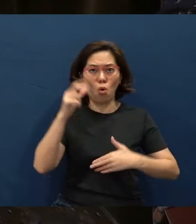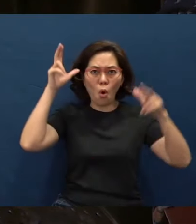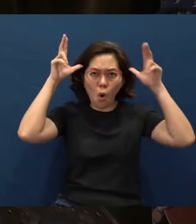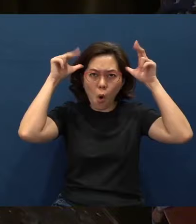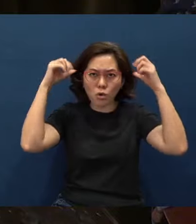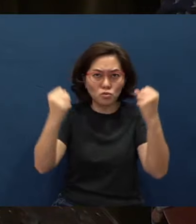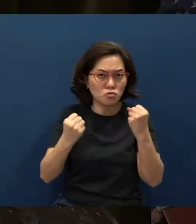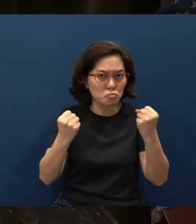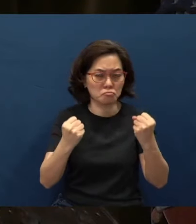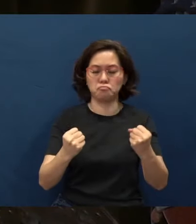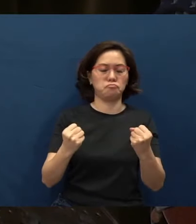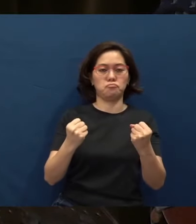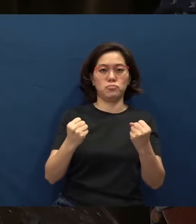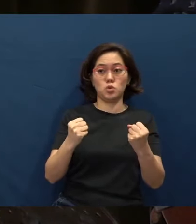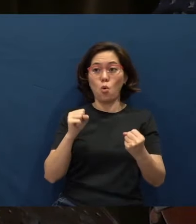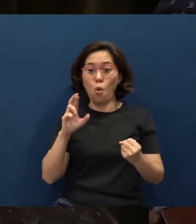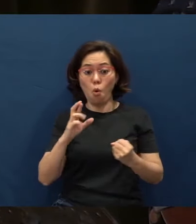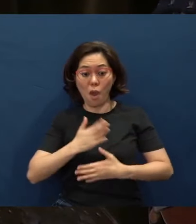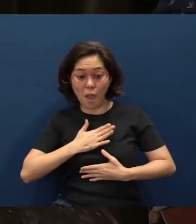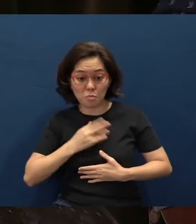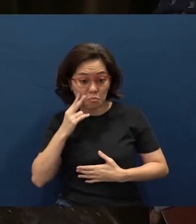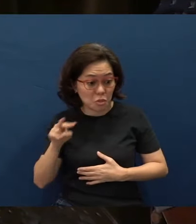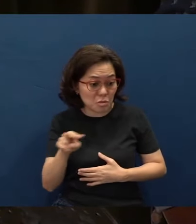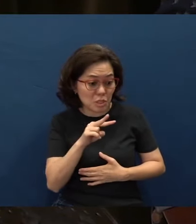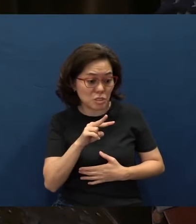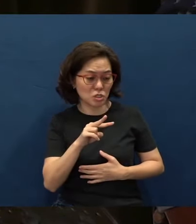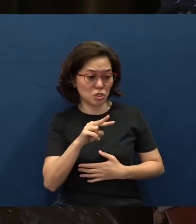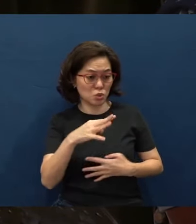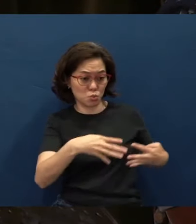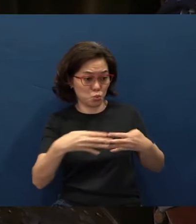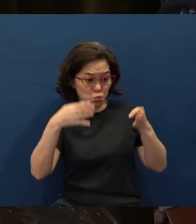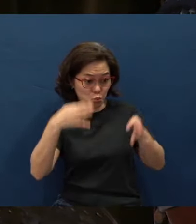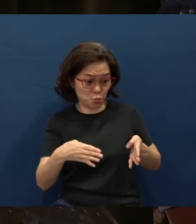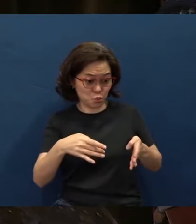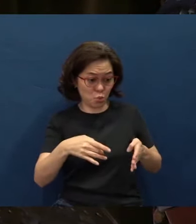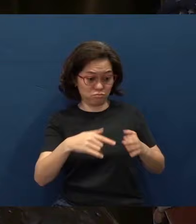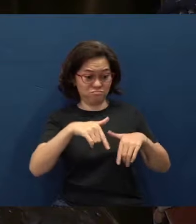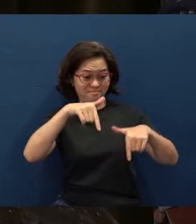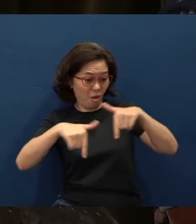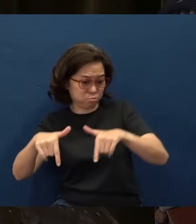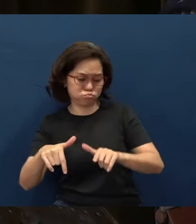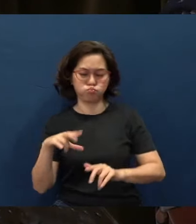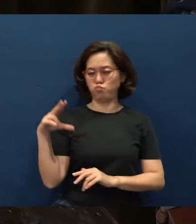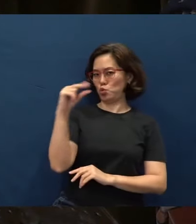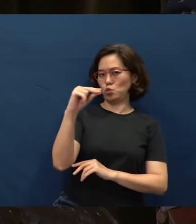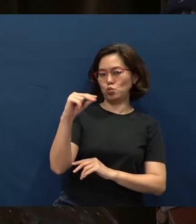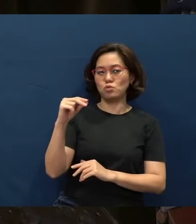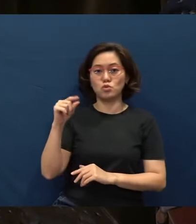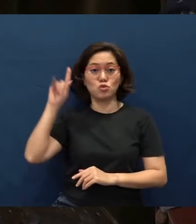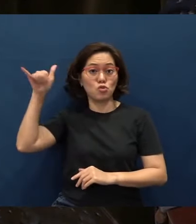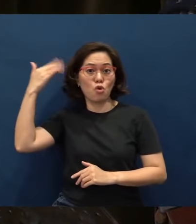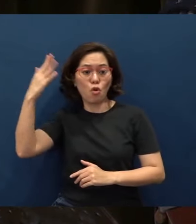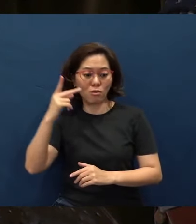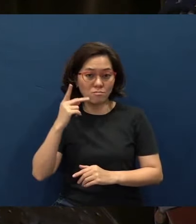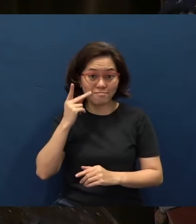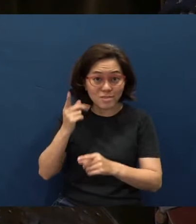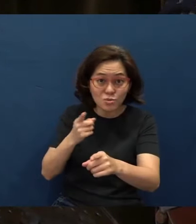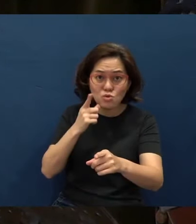nor His delight in the legs of the warrior; the Lord delights in those who fear Him,